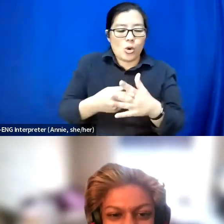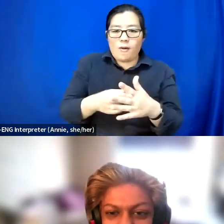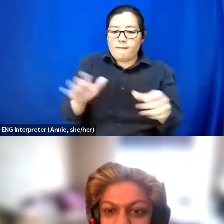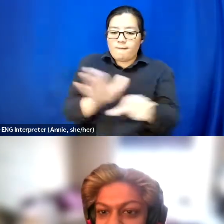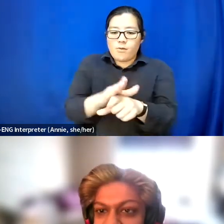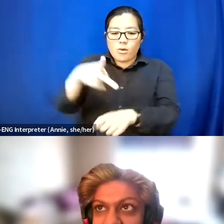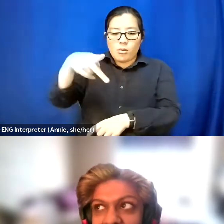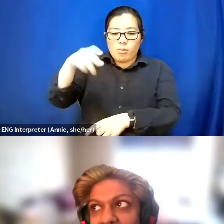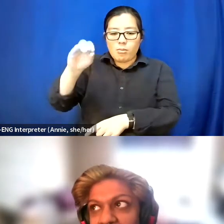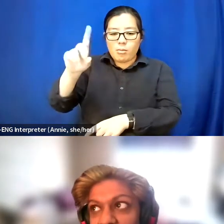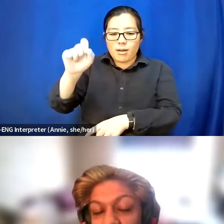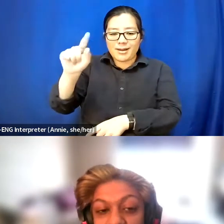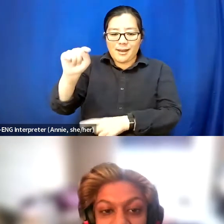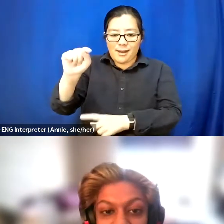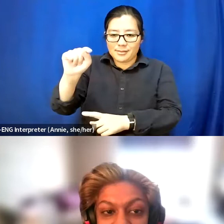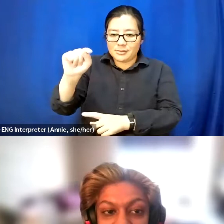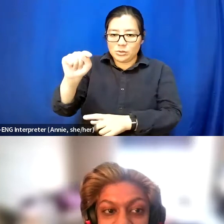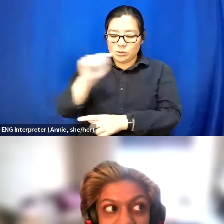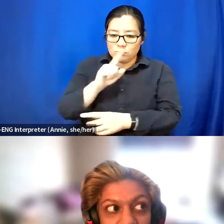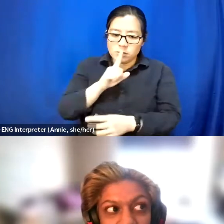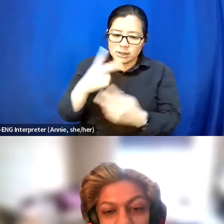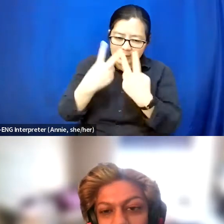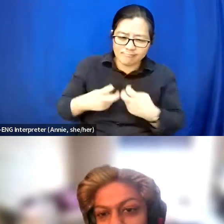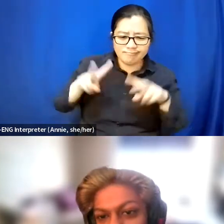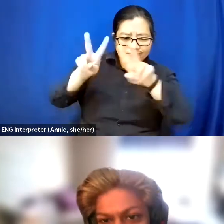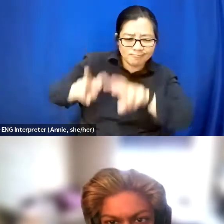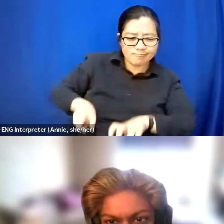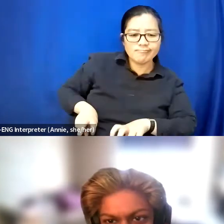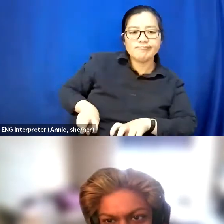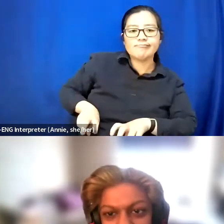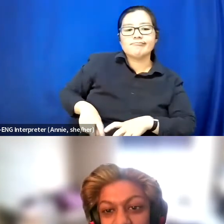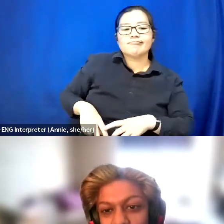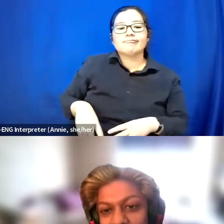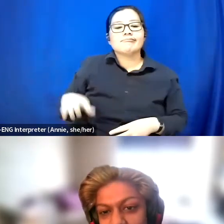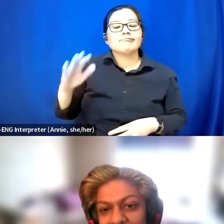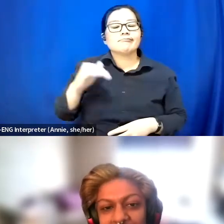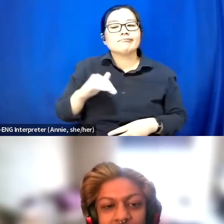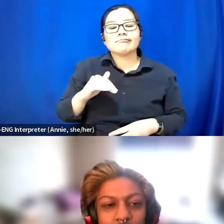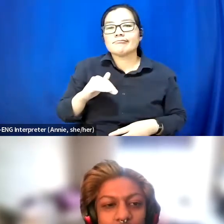that because there just isn't room for that in this current space of oh,